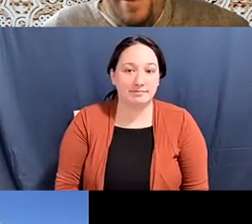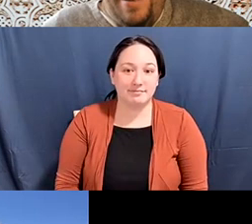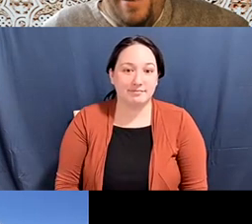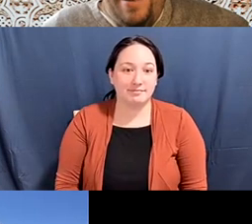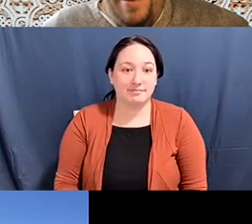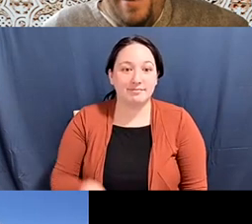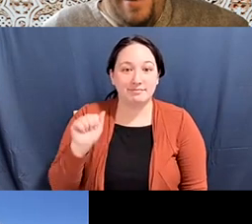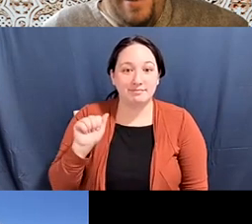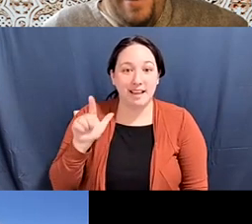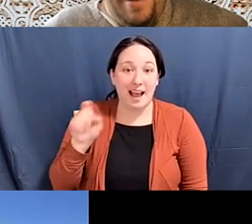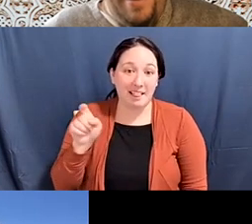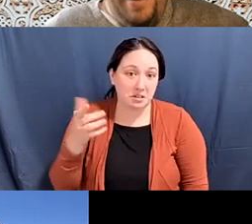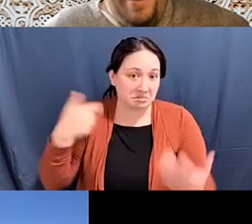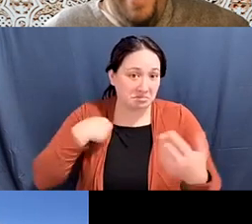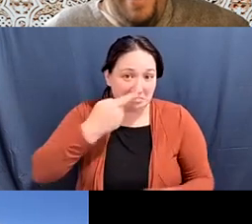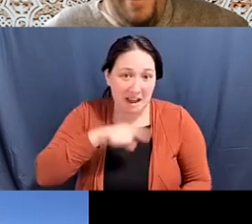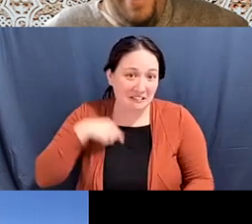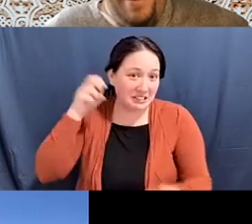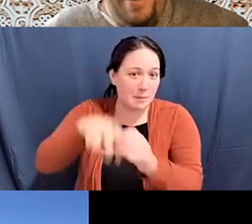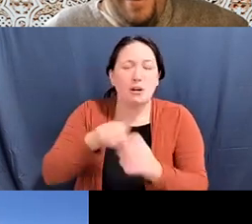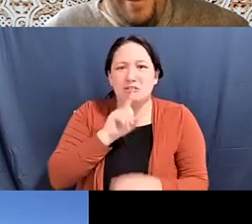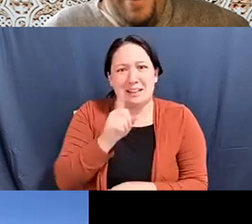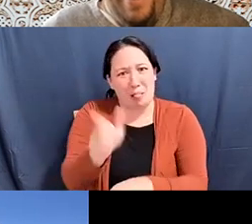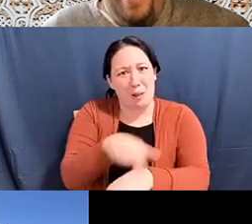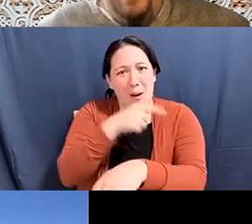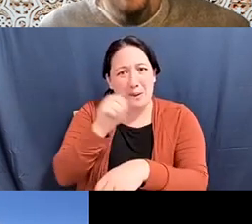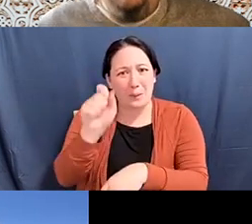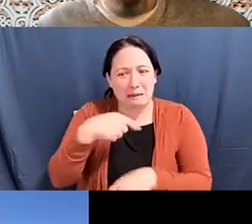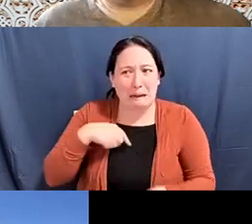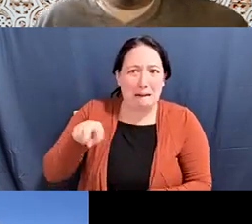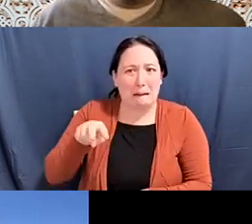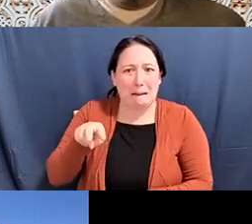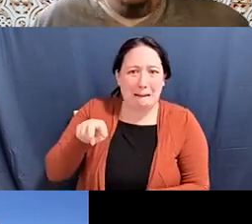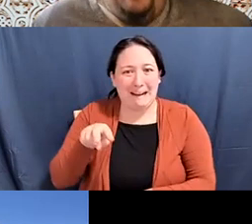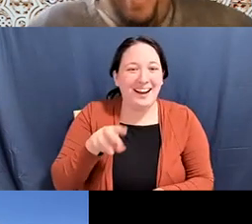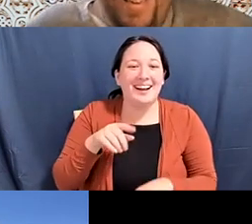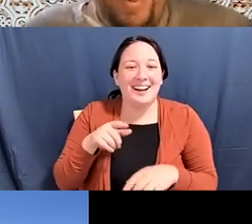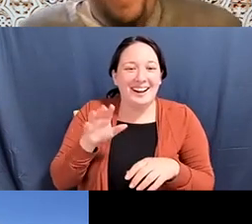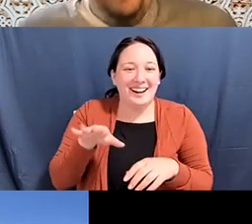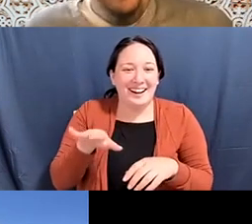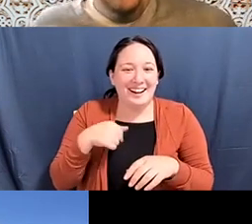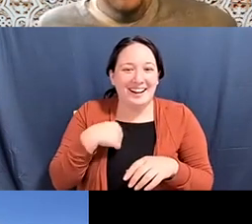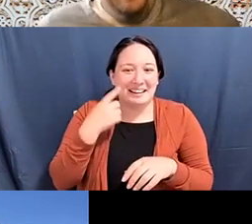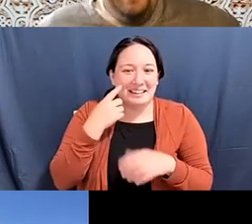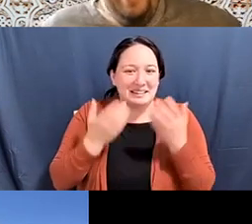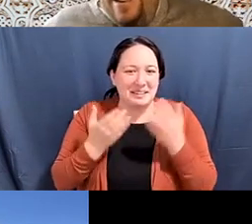Alex Tom he/him: I'll just jump... it was like a long question and I'm like oh... Alex Tom he/him: maybe the... maybe the one... the last part about what